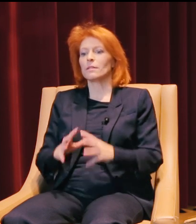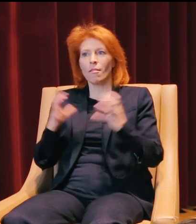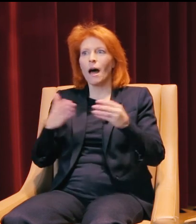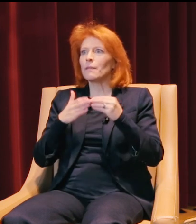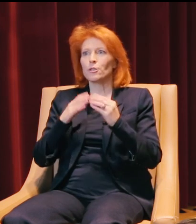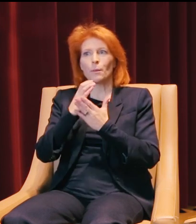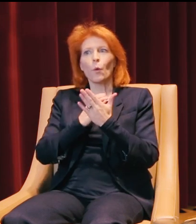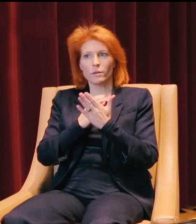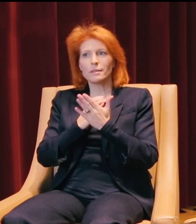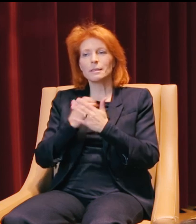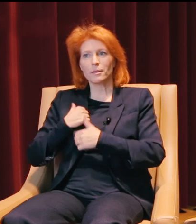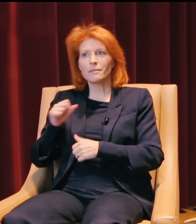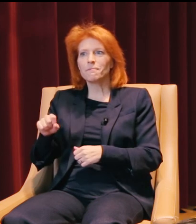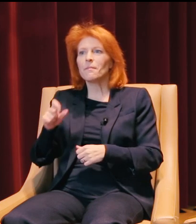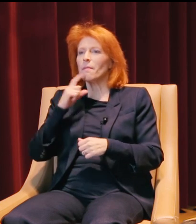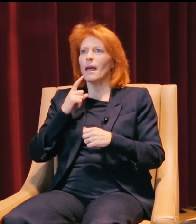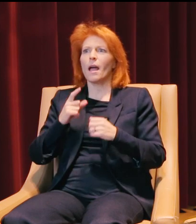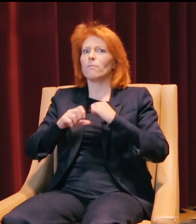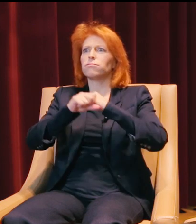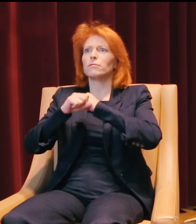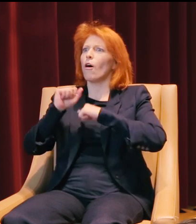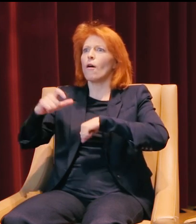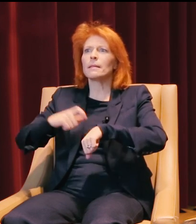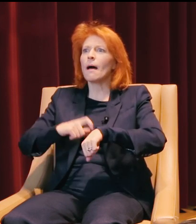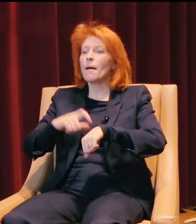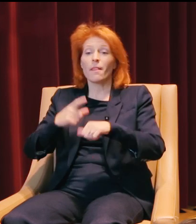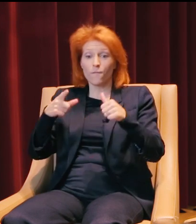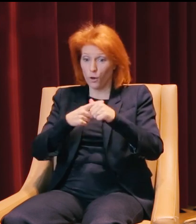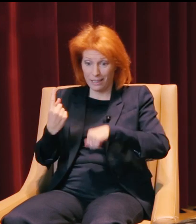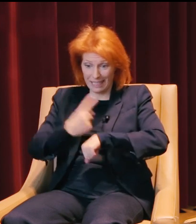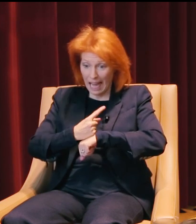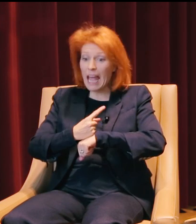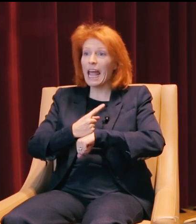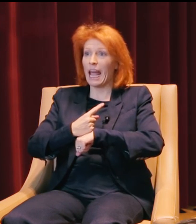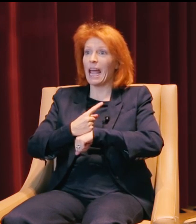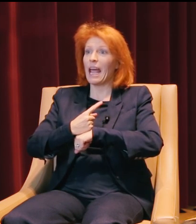They promoted that all the time. You know from day one they break you down